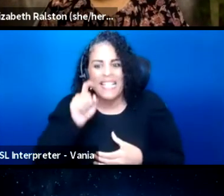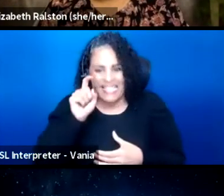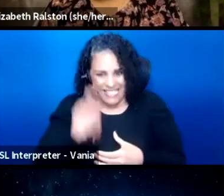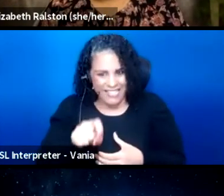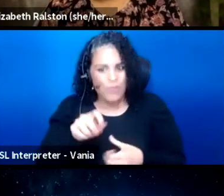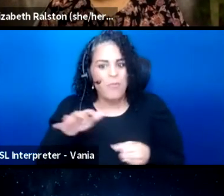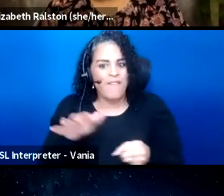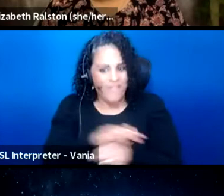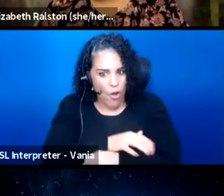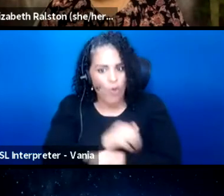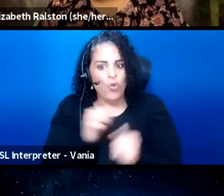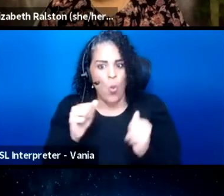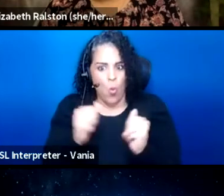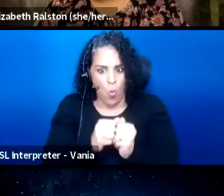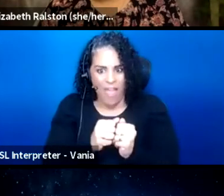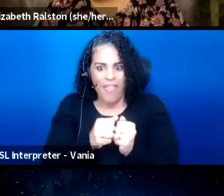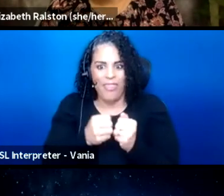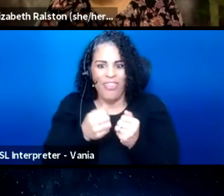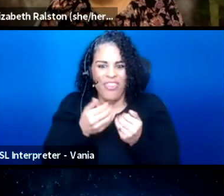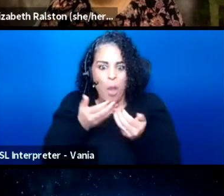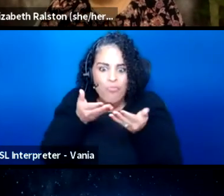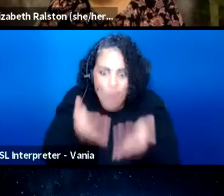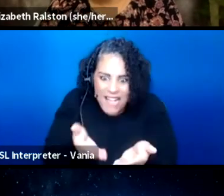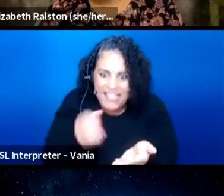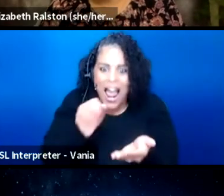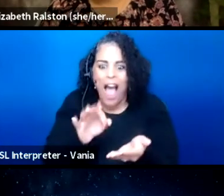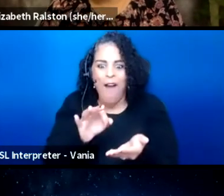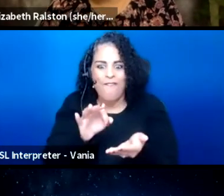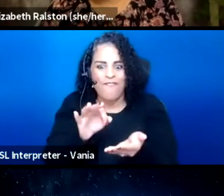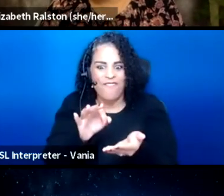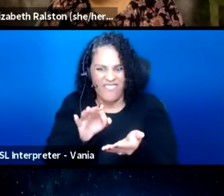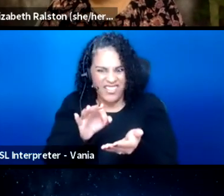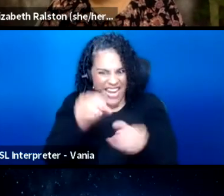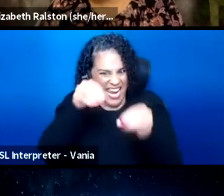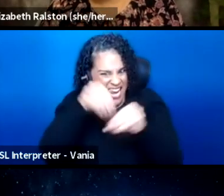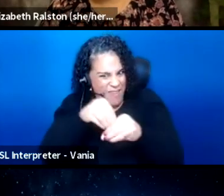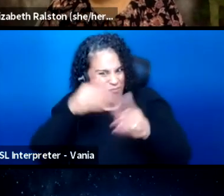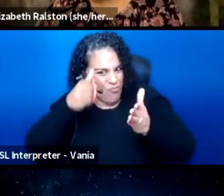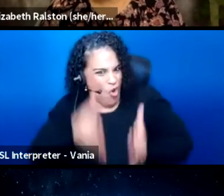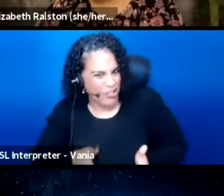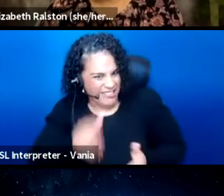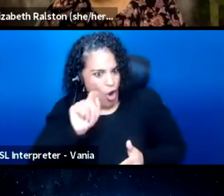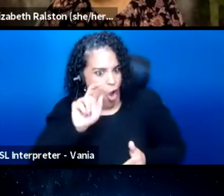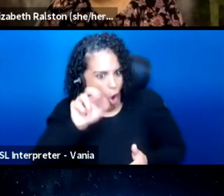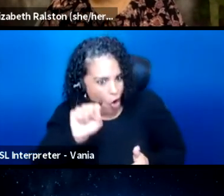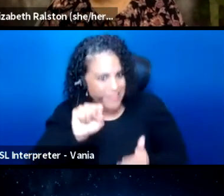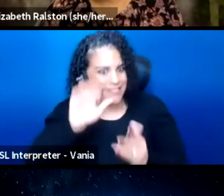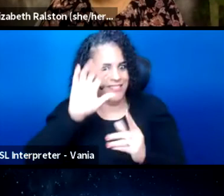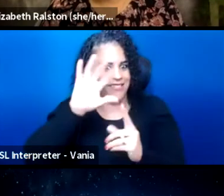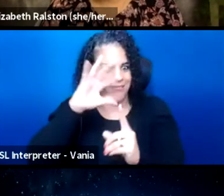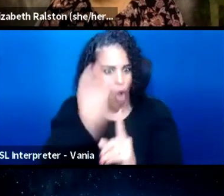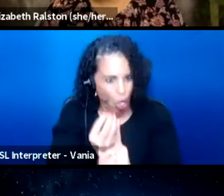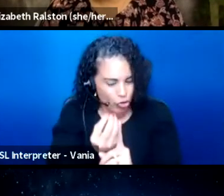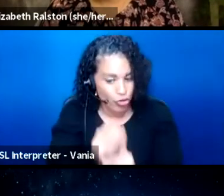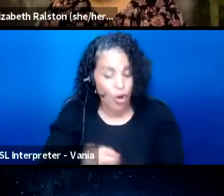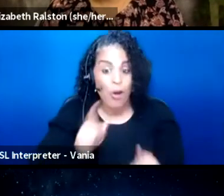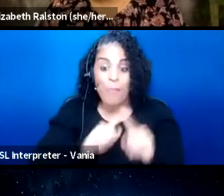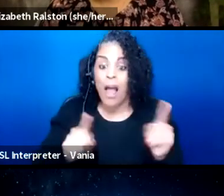with the presence of in-person arts and culture, but I also believe that the way it's systemically